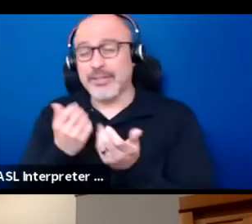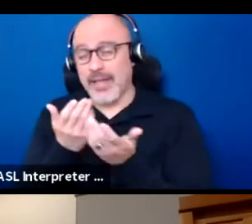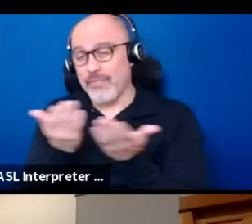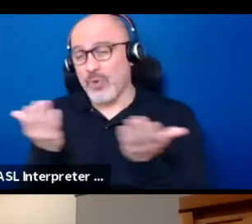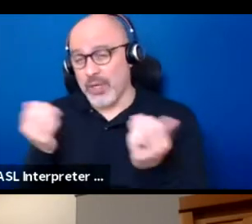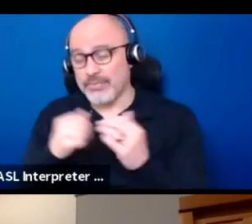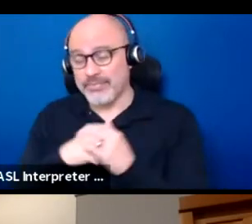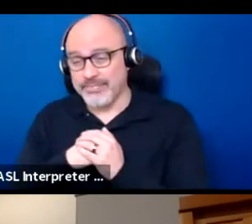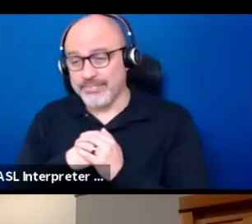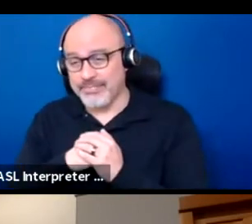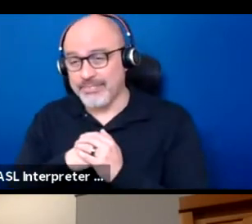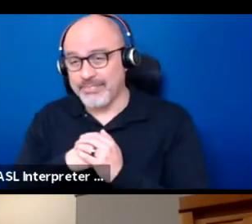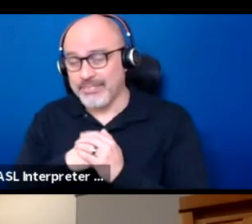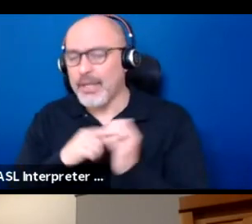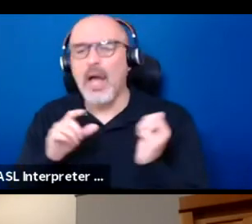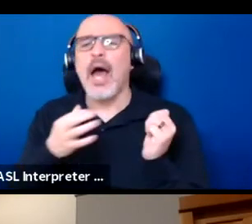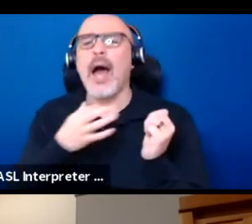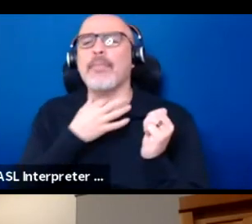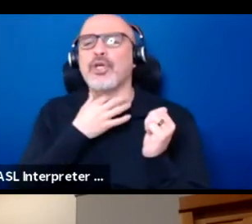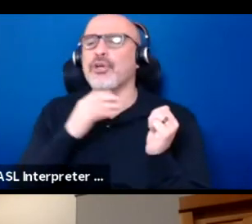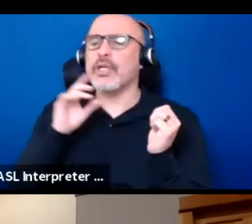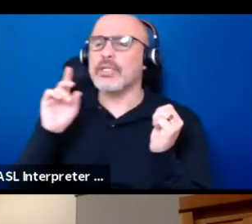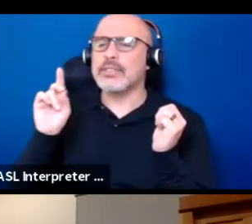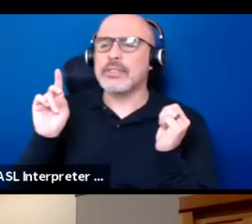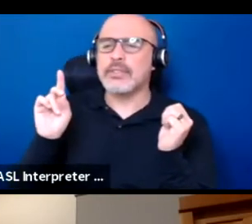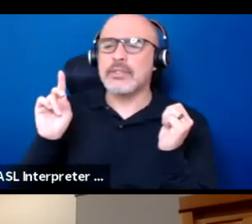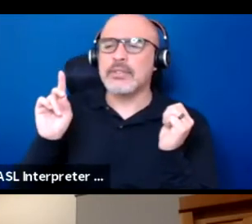But I'm curious, Darrell, would you like to talk